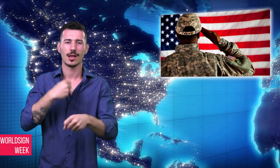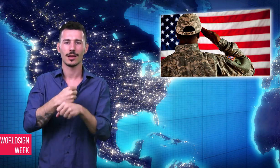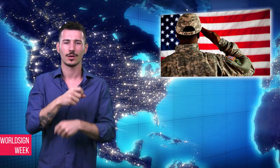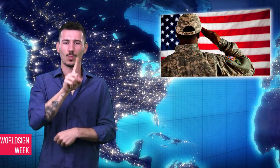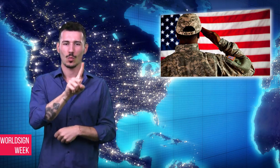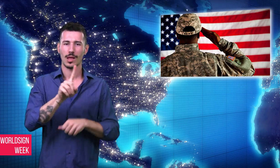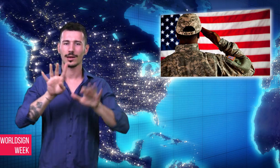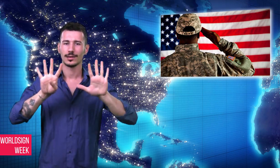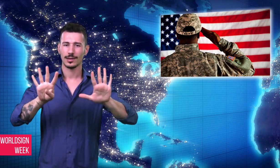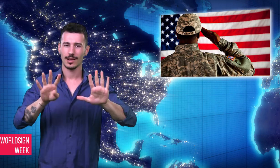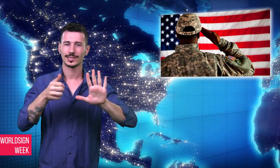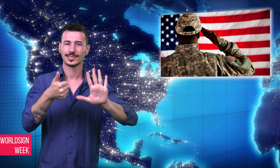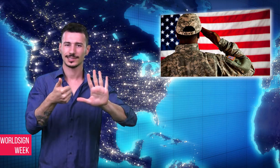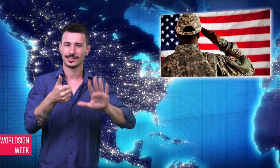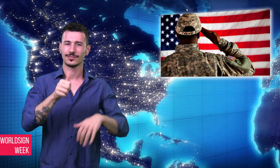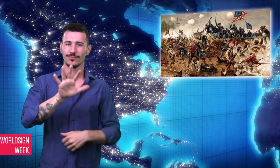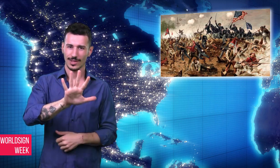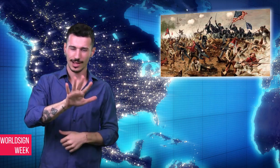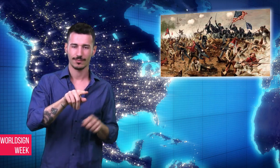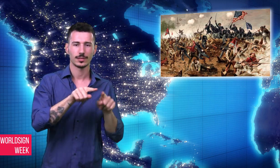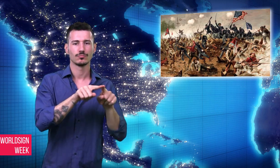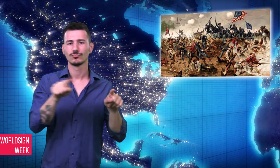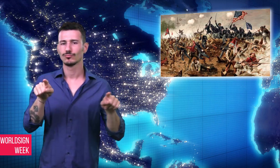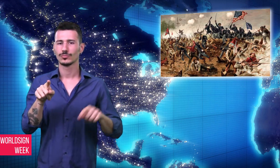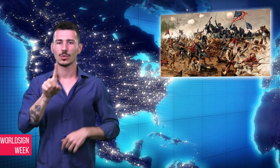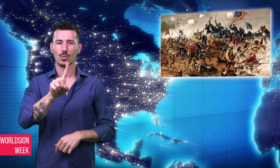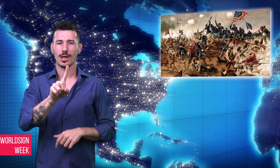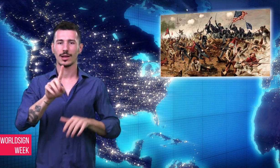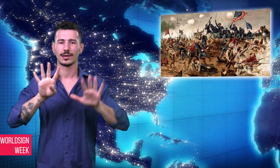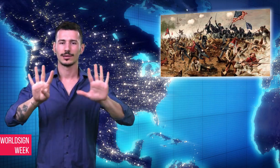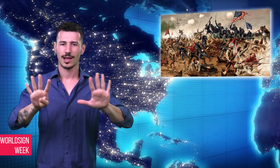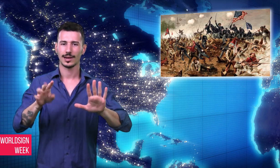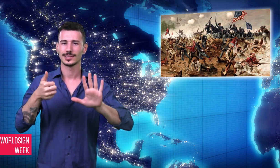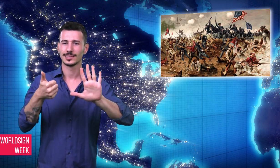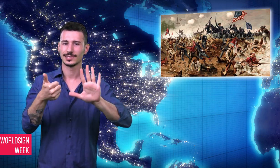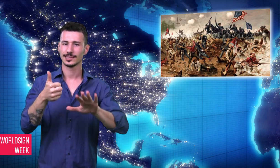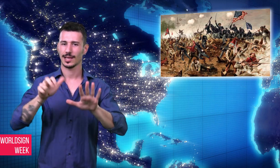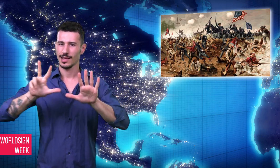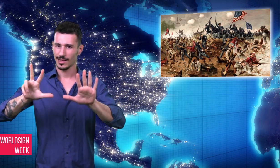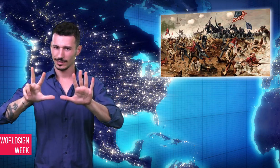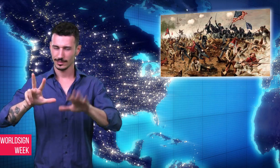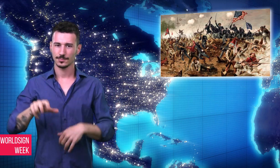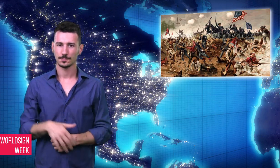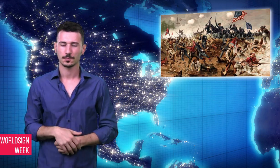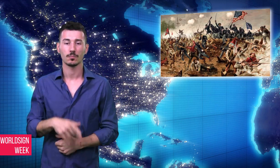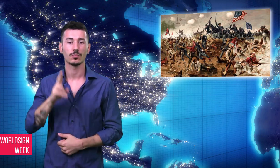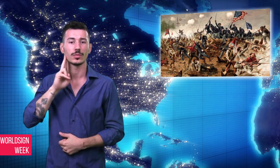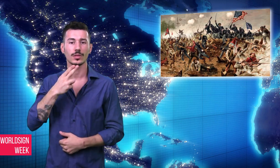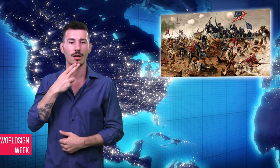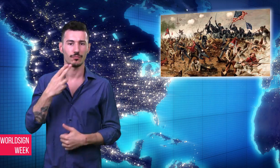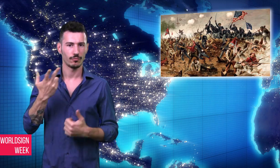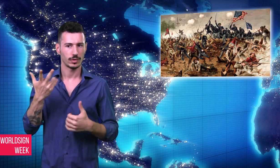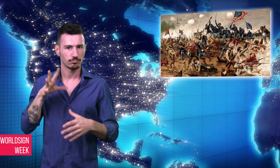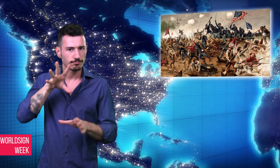were different during the American Civil War from 1965 to 1968 where Deaf